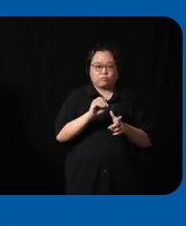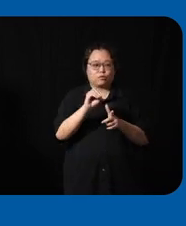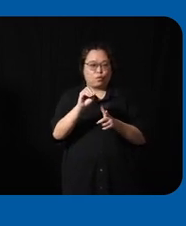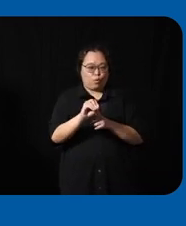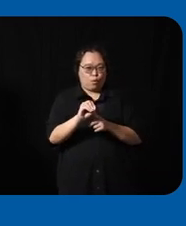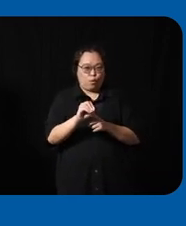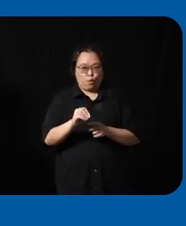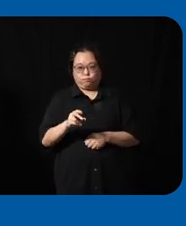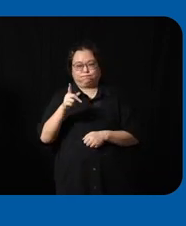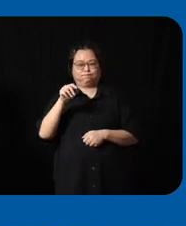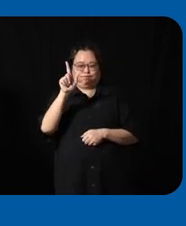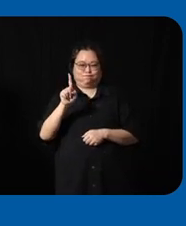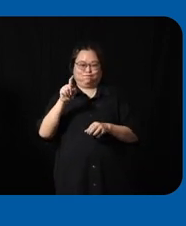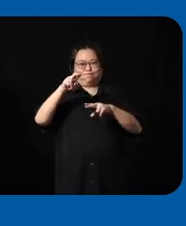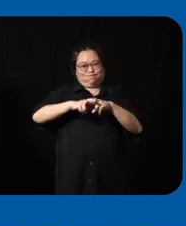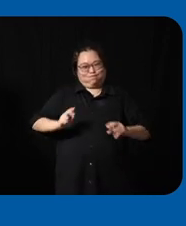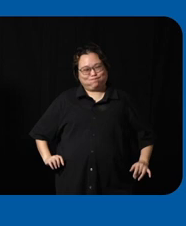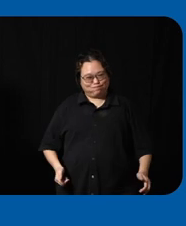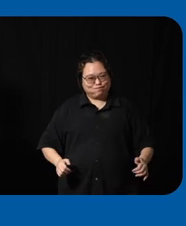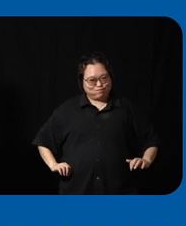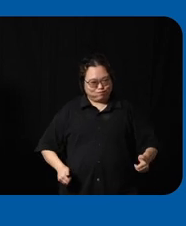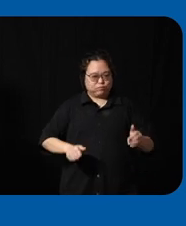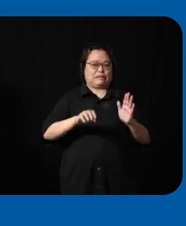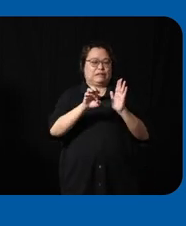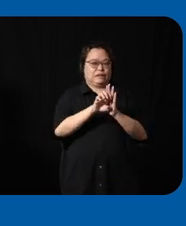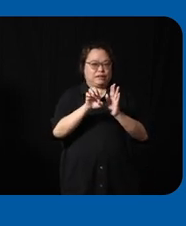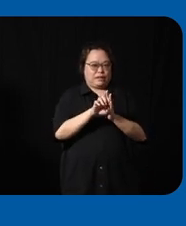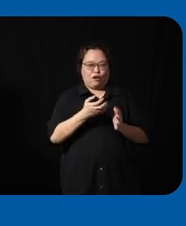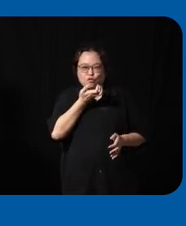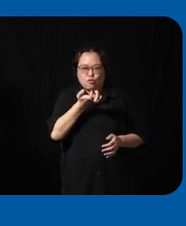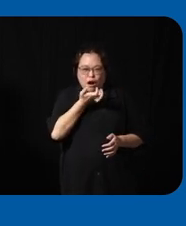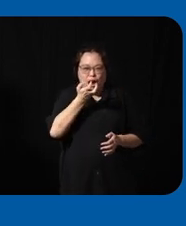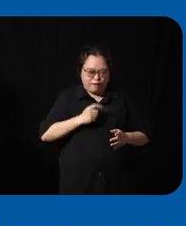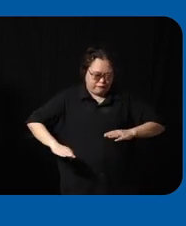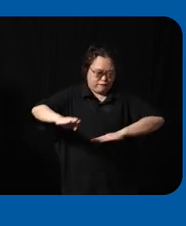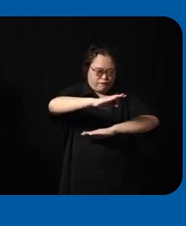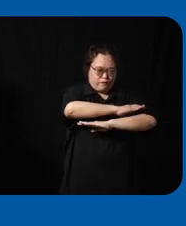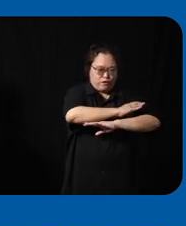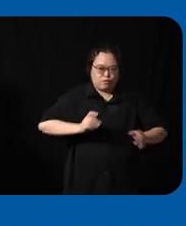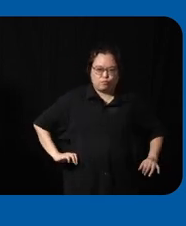going to go on the a grass patch or cut across a main road or things like that right and of course